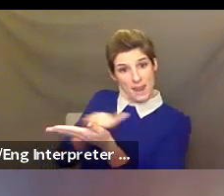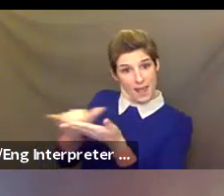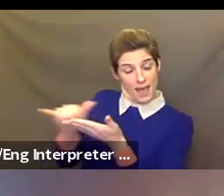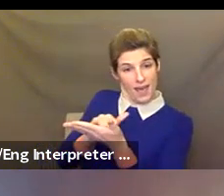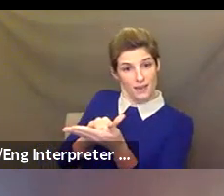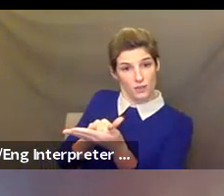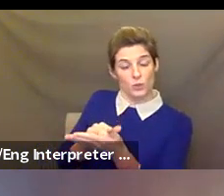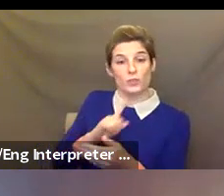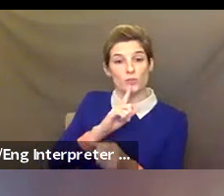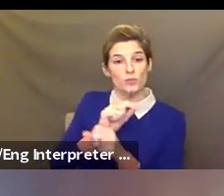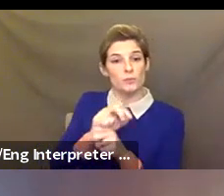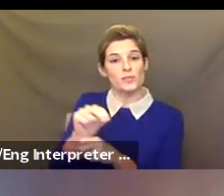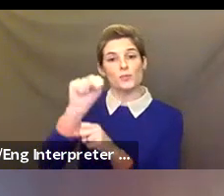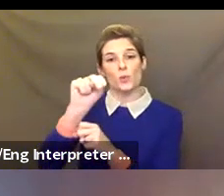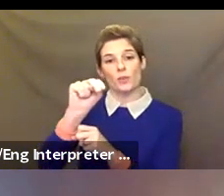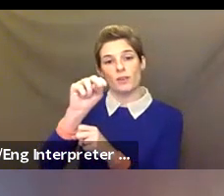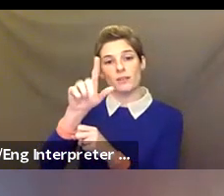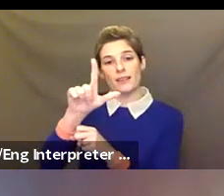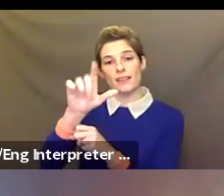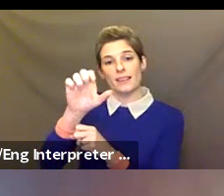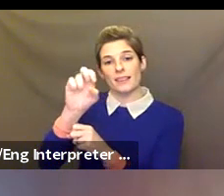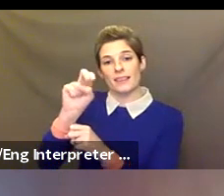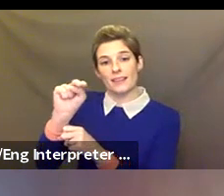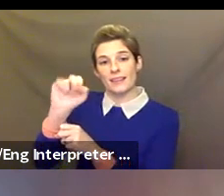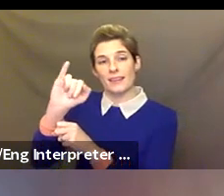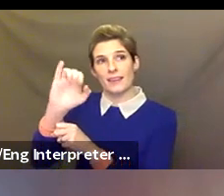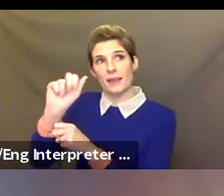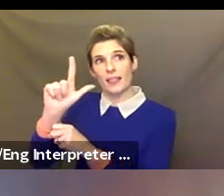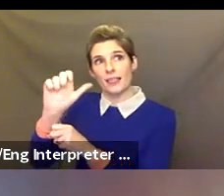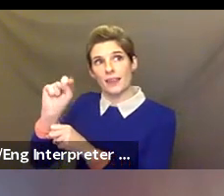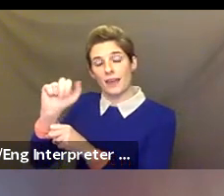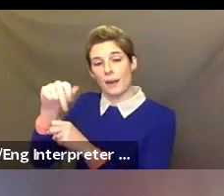boroughs of New York City operates on the unceded ancestral land of the Lenni-Lenape, Wappinger,